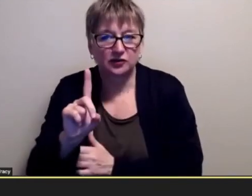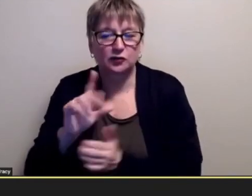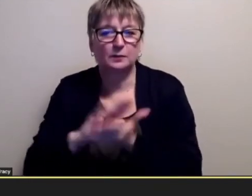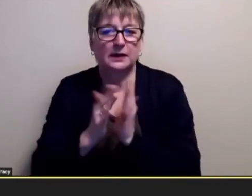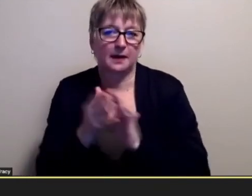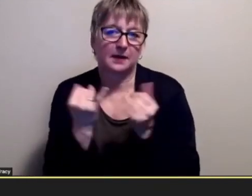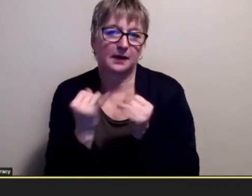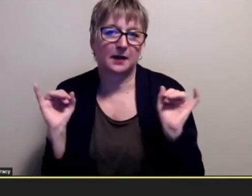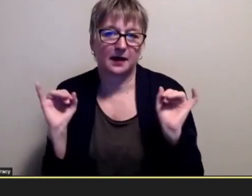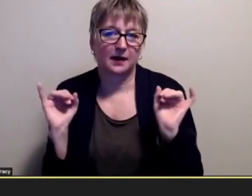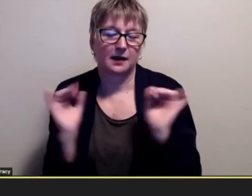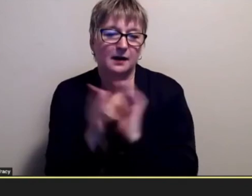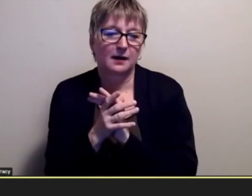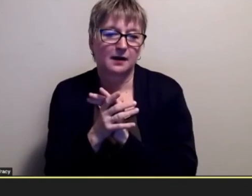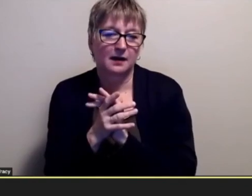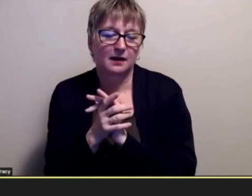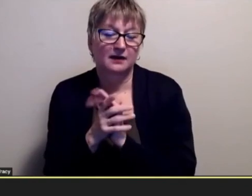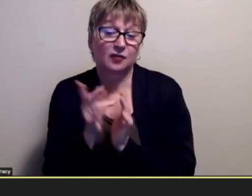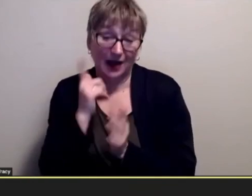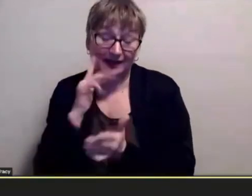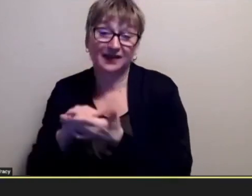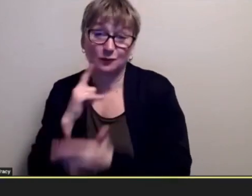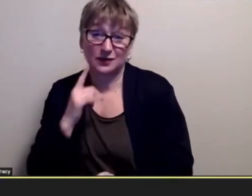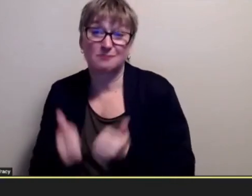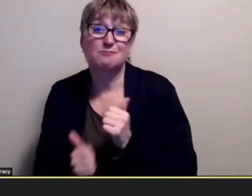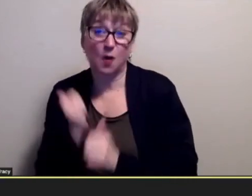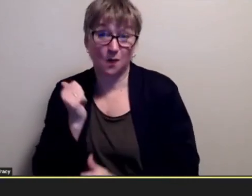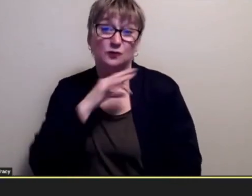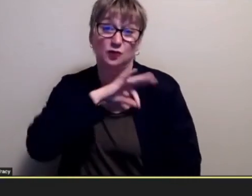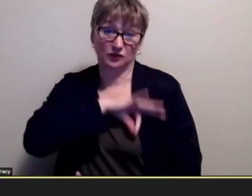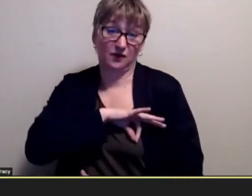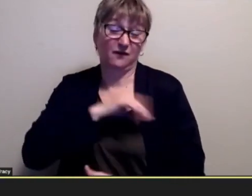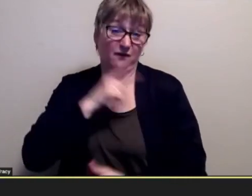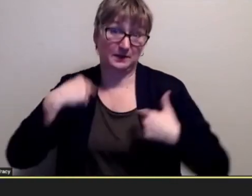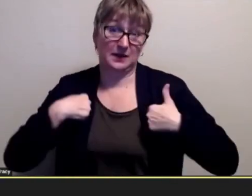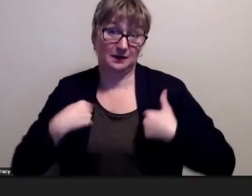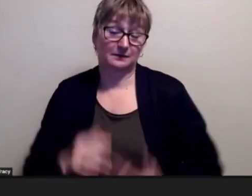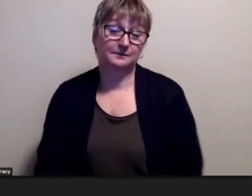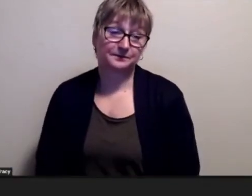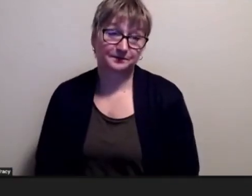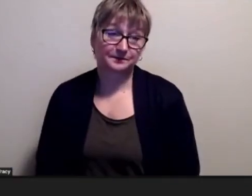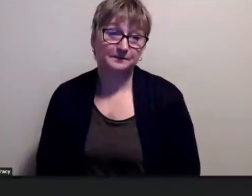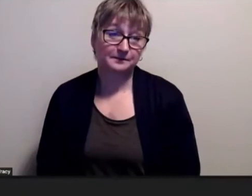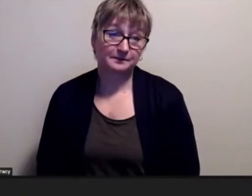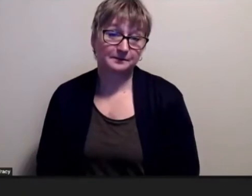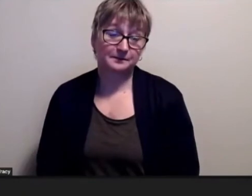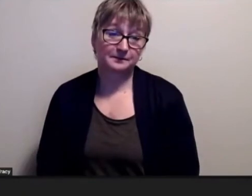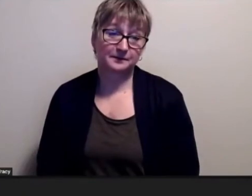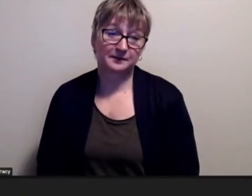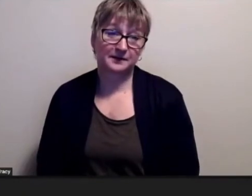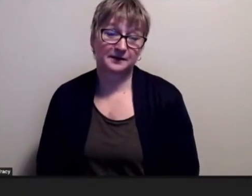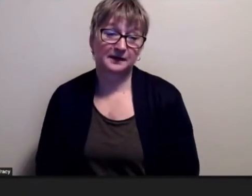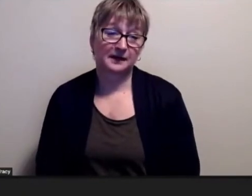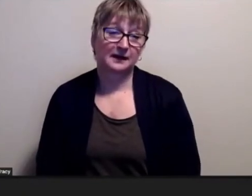i think that was most useful program for me yeah and i think that in some ways if you